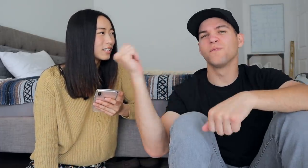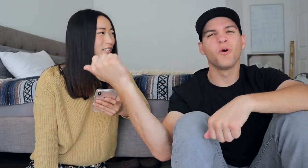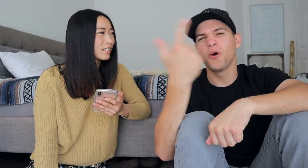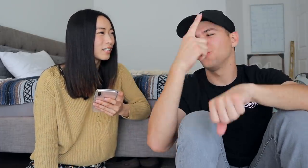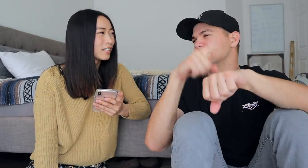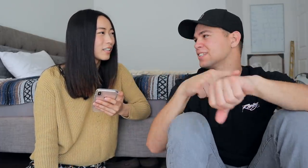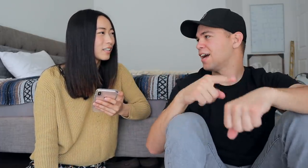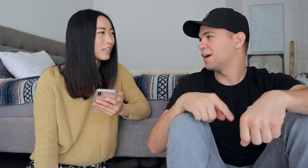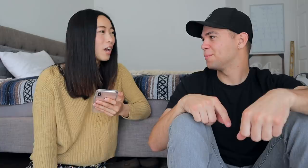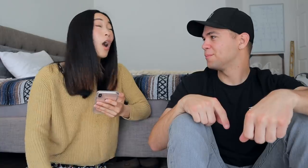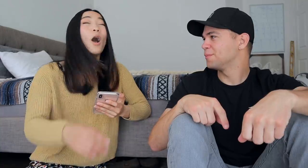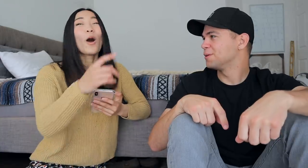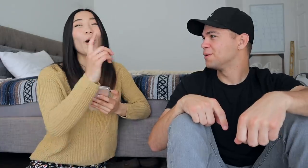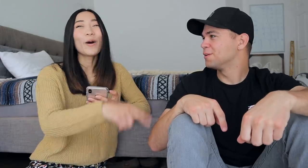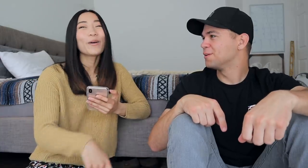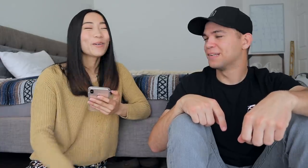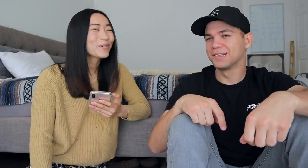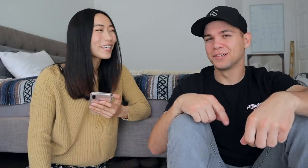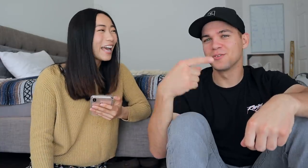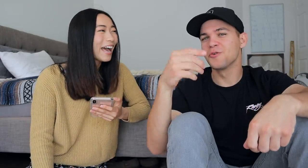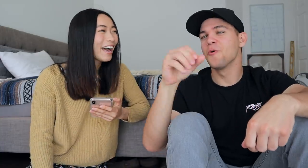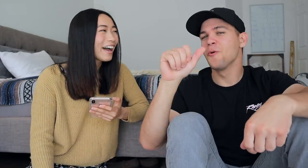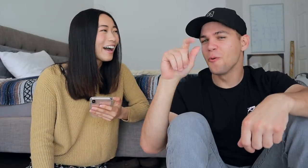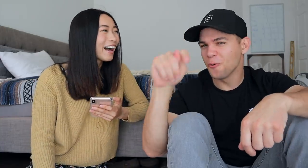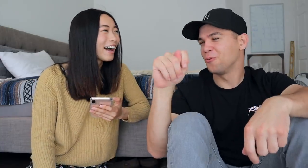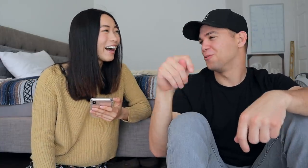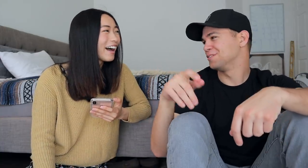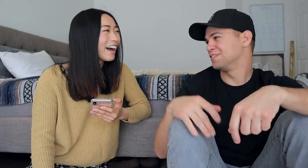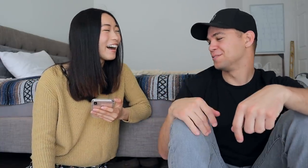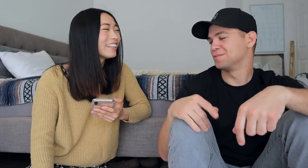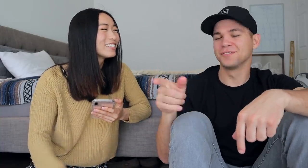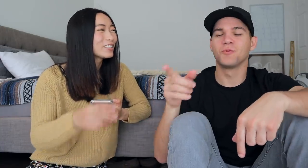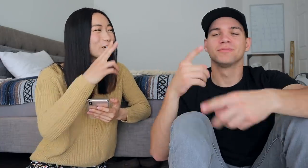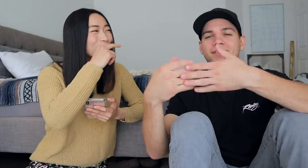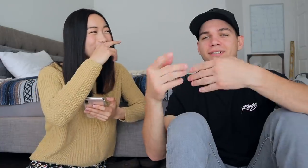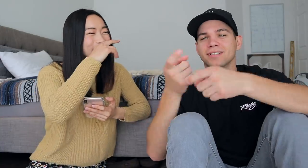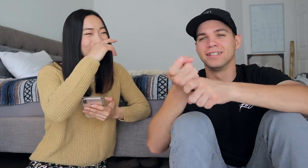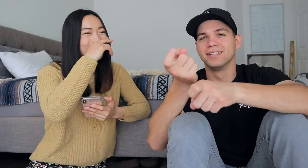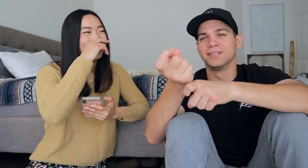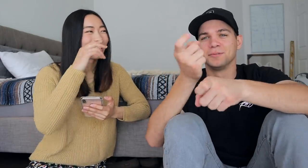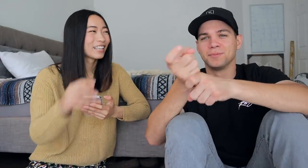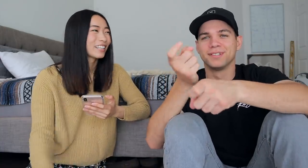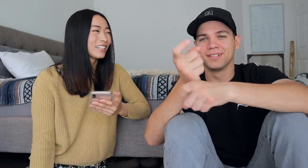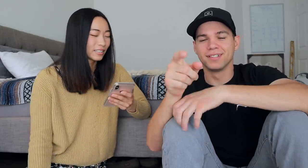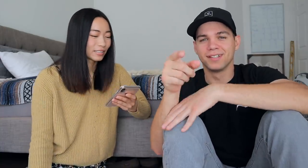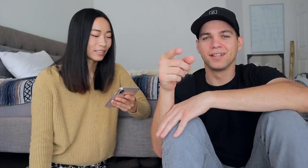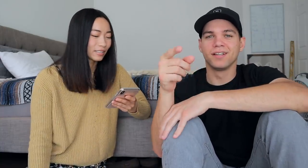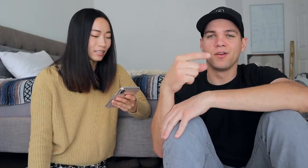Greates Of All Time Oh yeah! GOAT that's so funny anyways I'm kidding